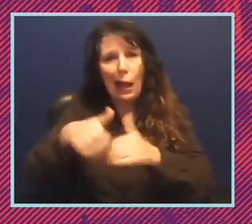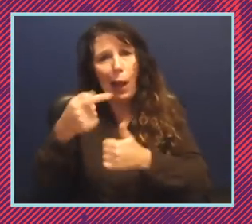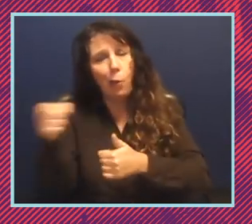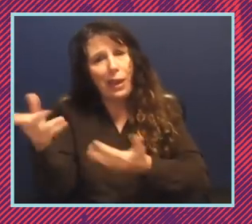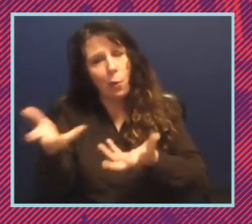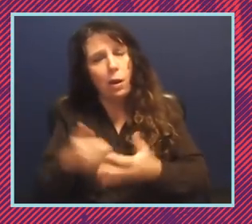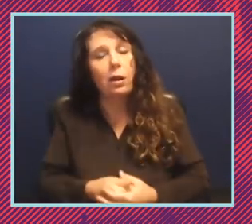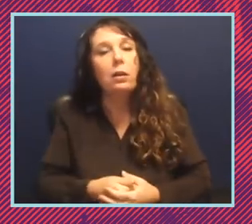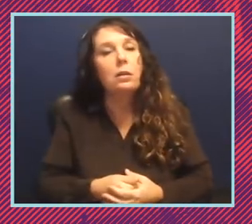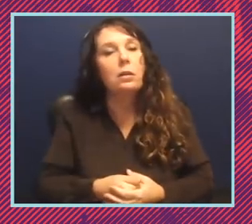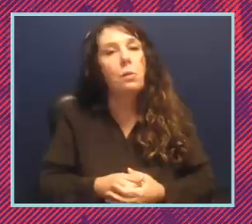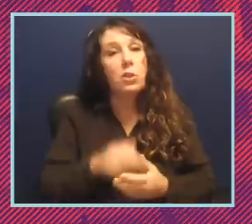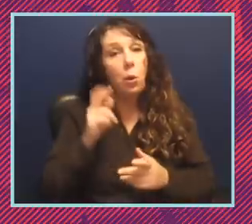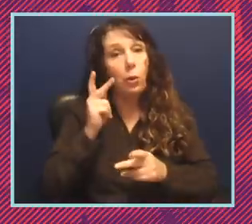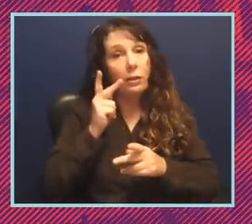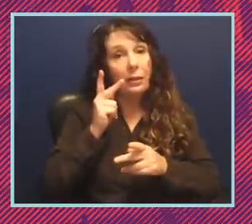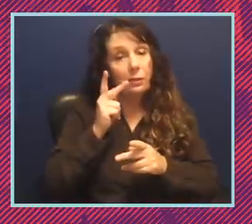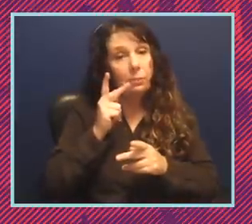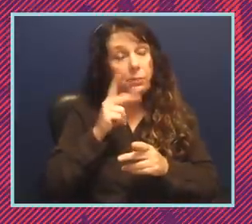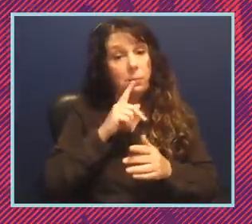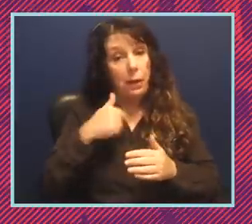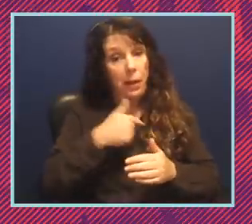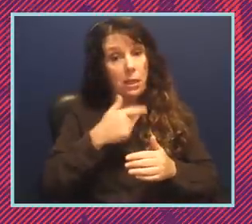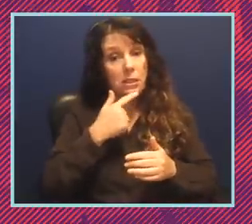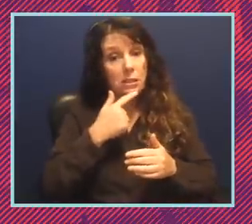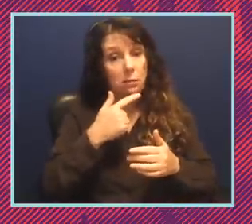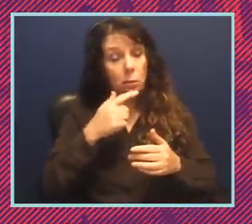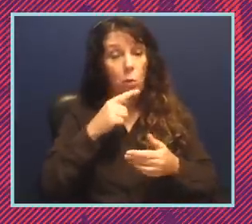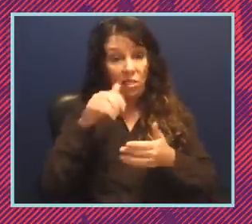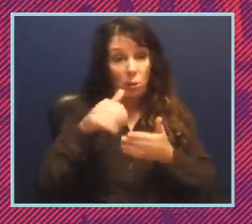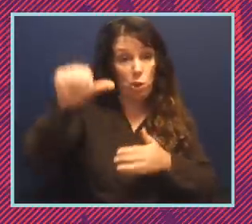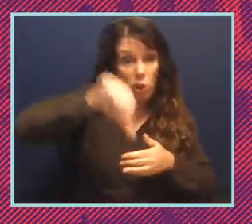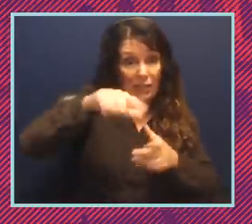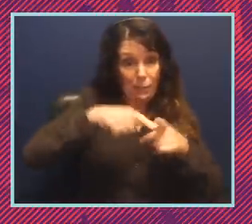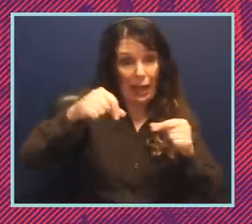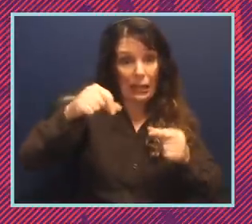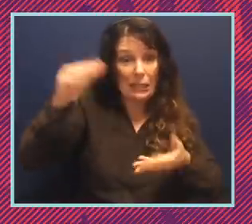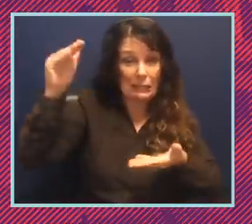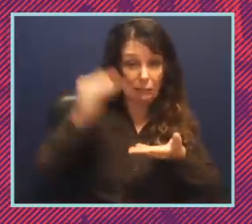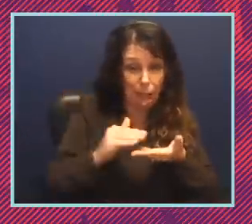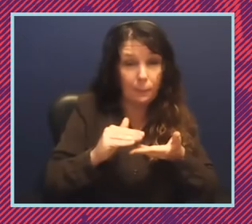keeping that percentage of voting of absentee ballot rejections down when 1.3 million people